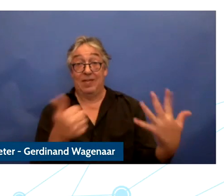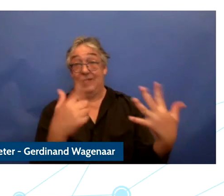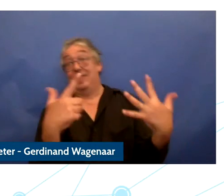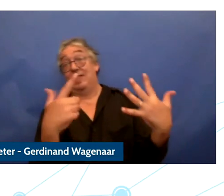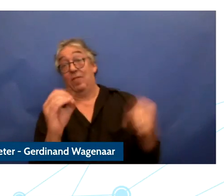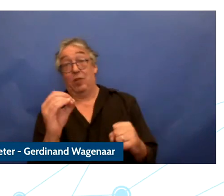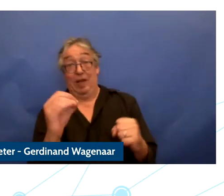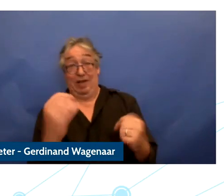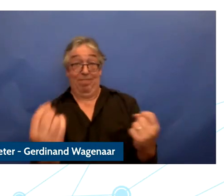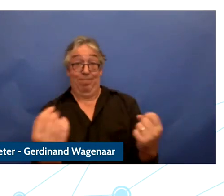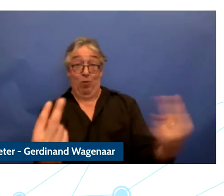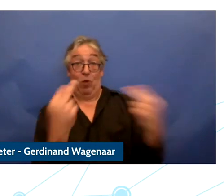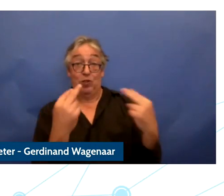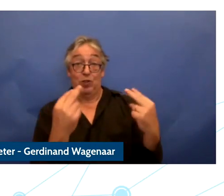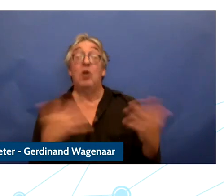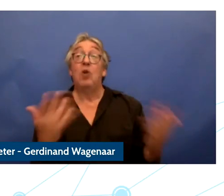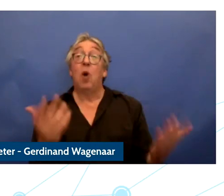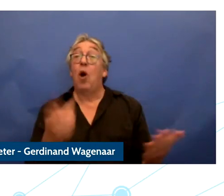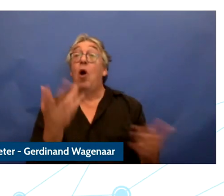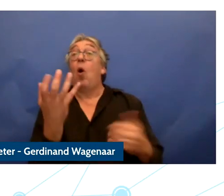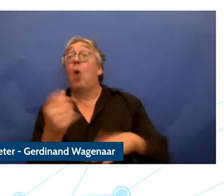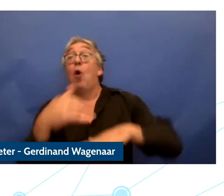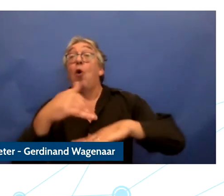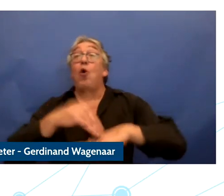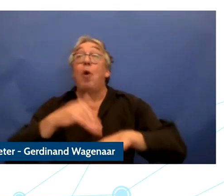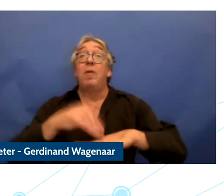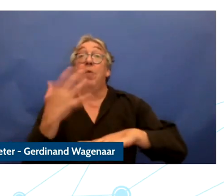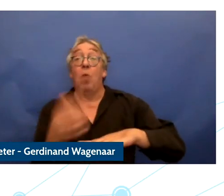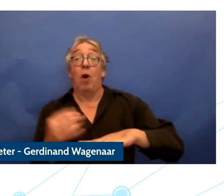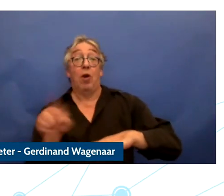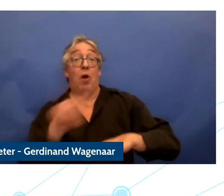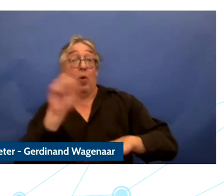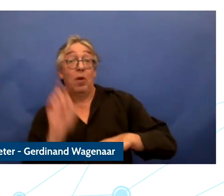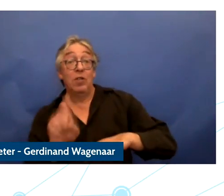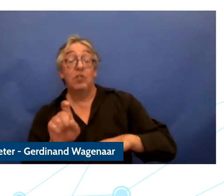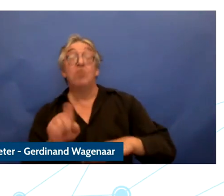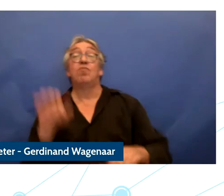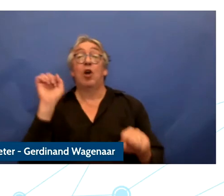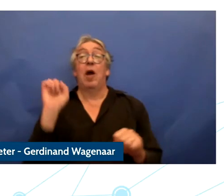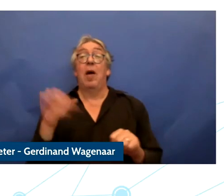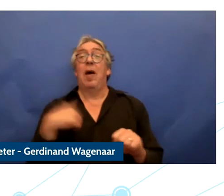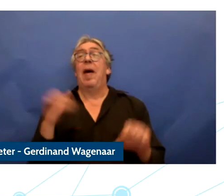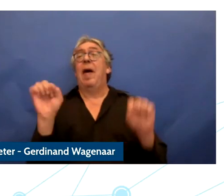FUND like to is a question or comment on what you are hearing then we have a chat